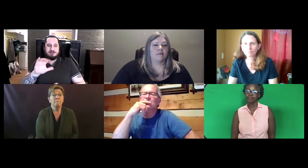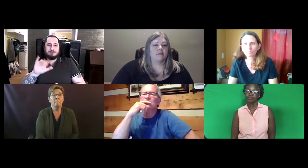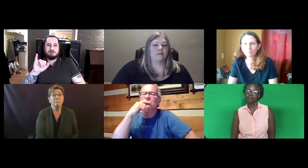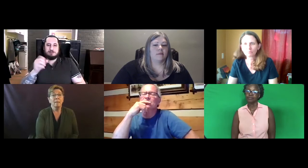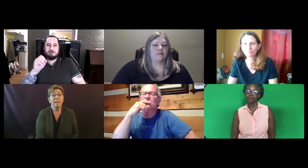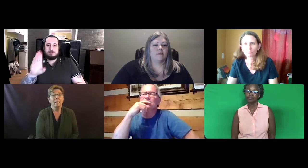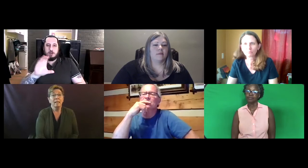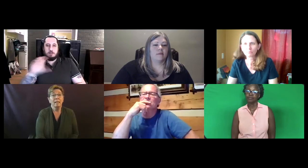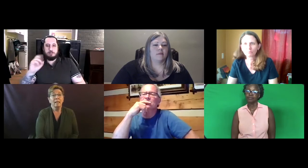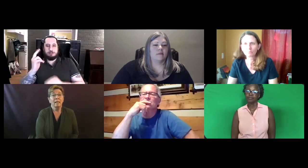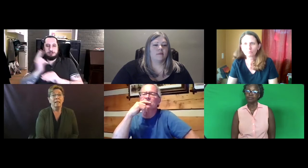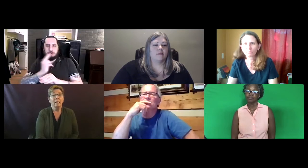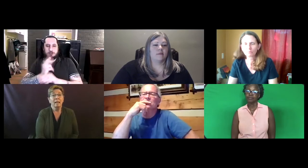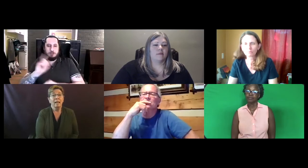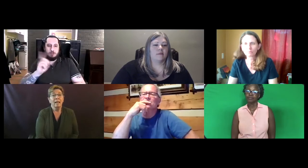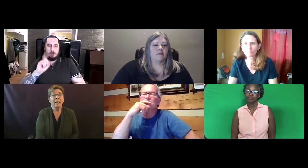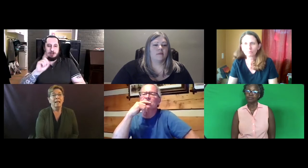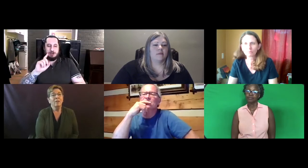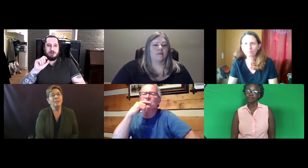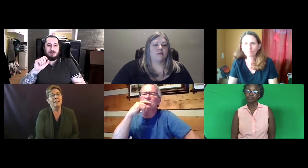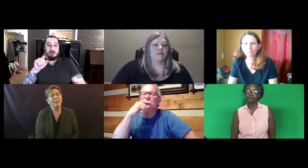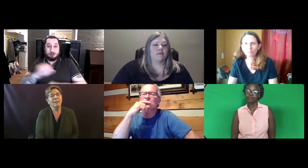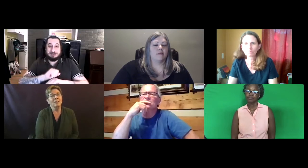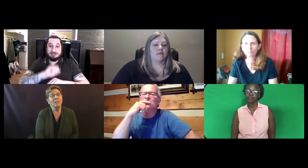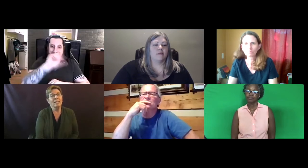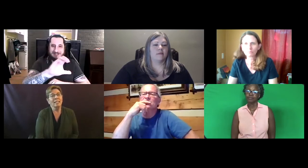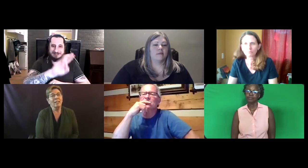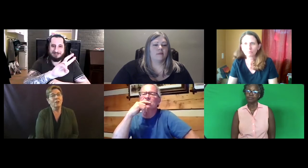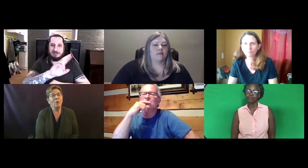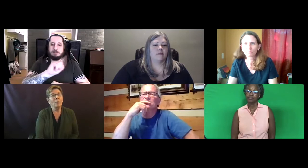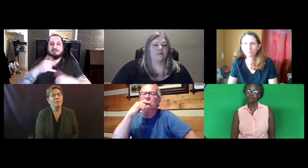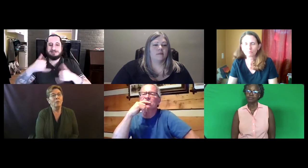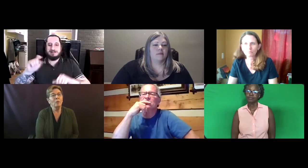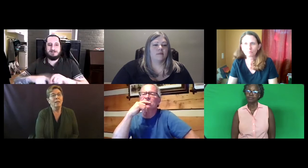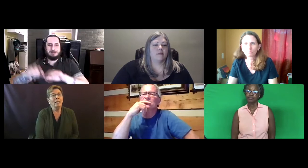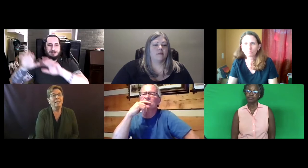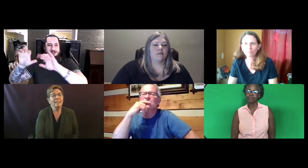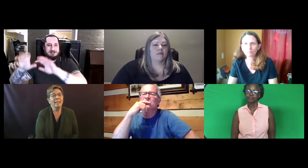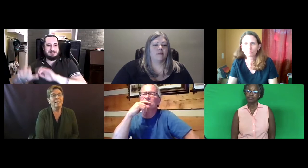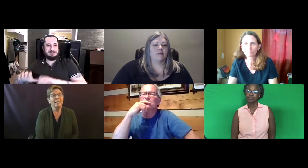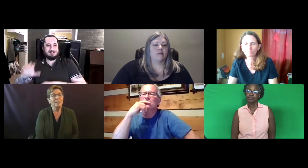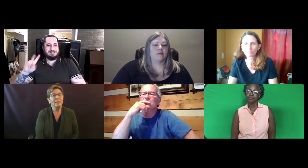You know, the psychology is that, you know, if you send in a test (error: CV/Resume),